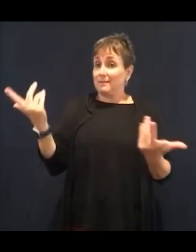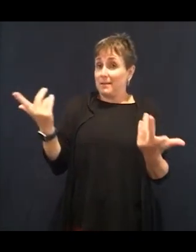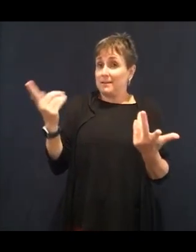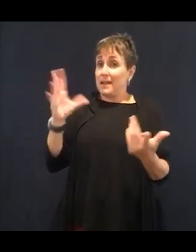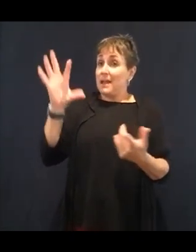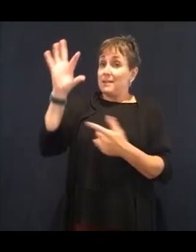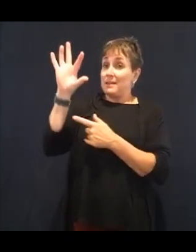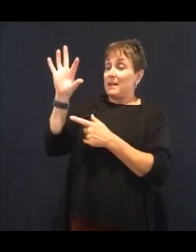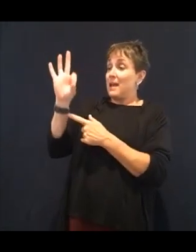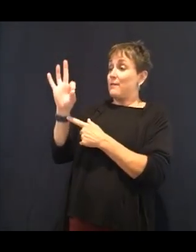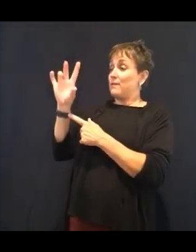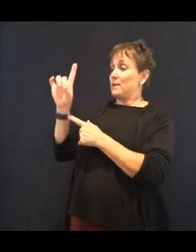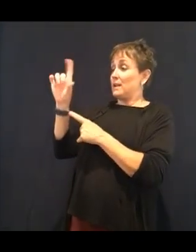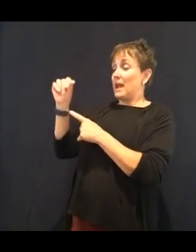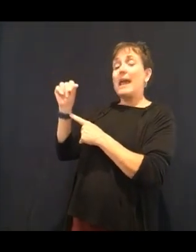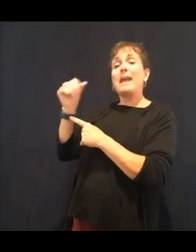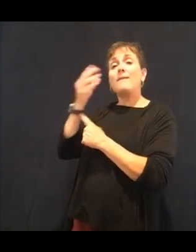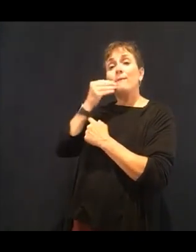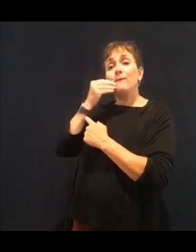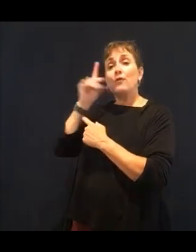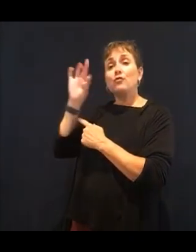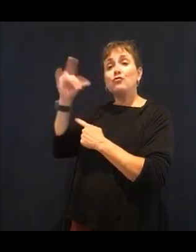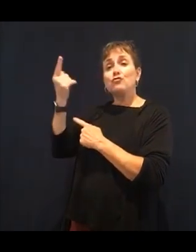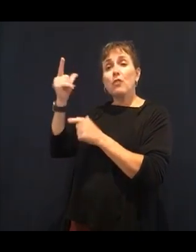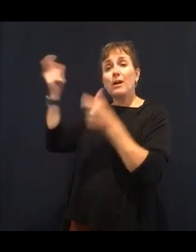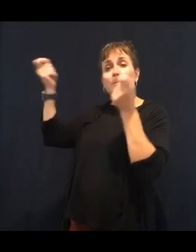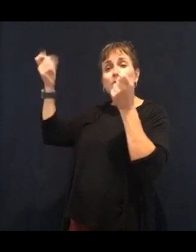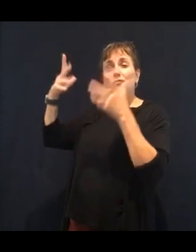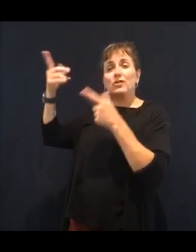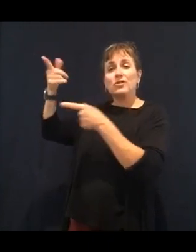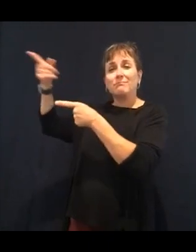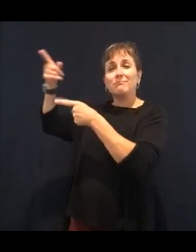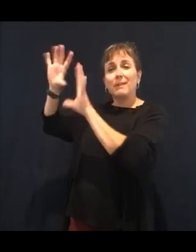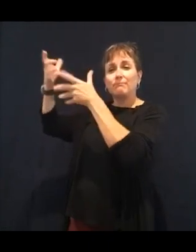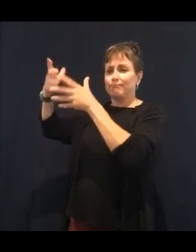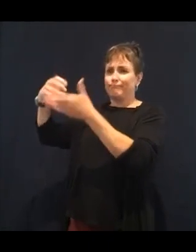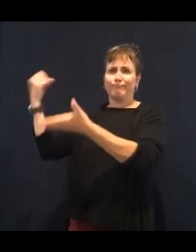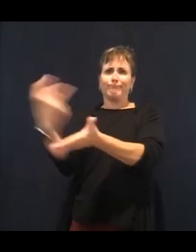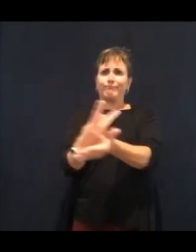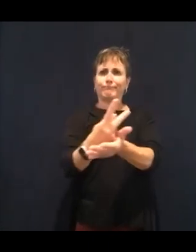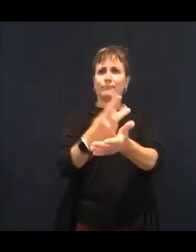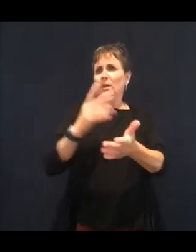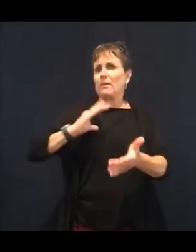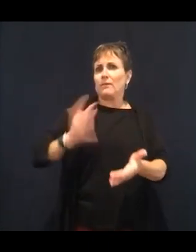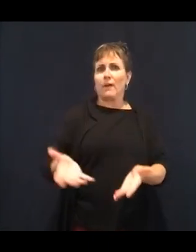OK. Where they have to tell the truth is when you flip over that